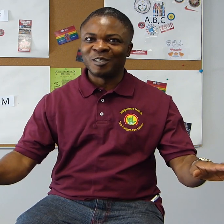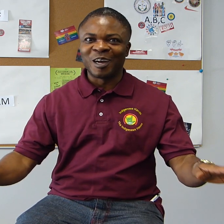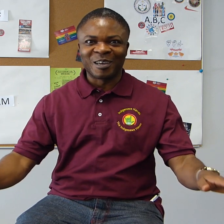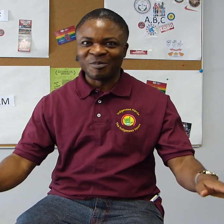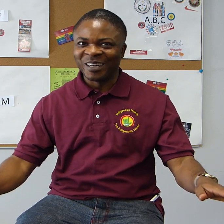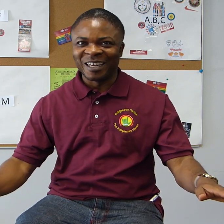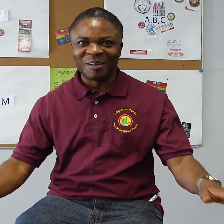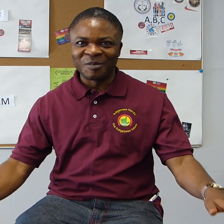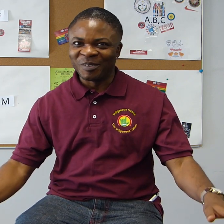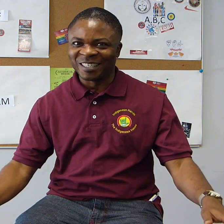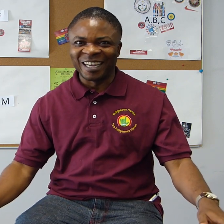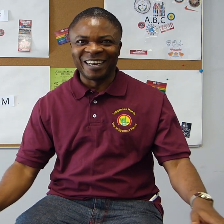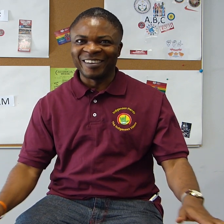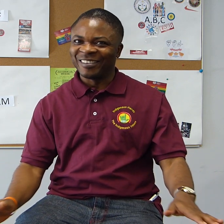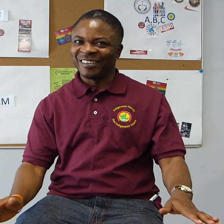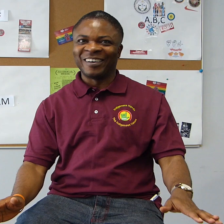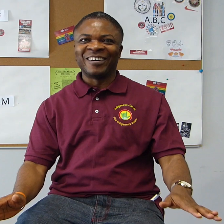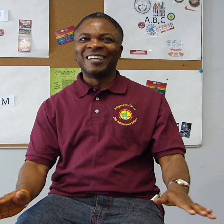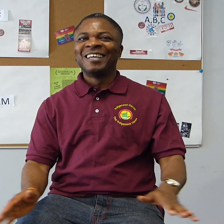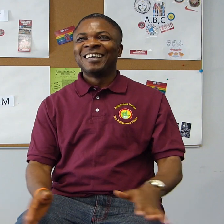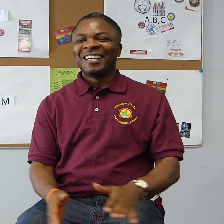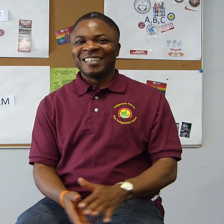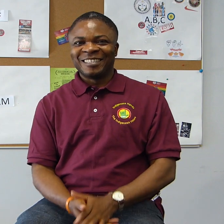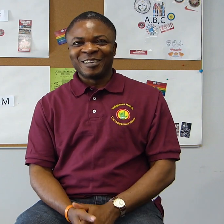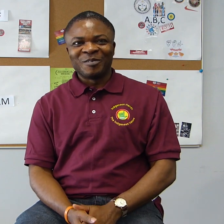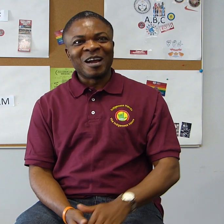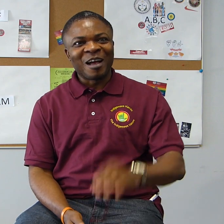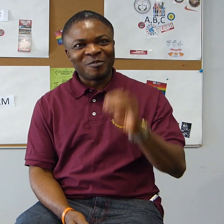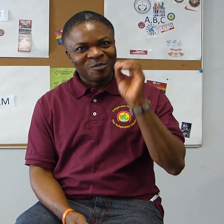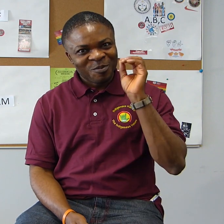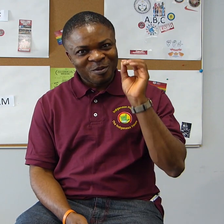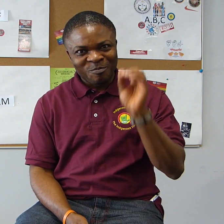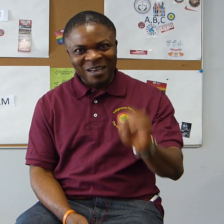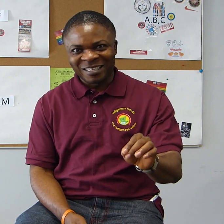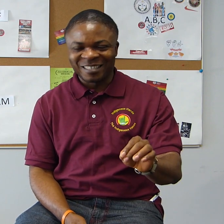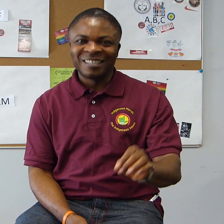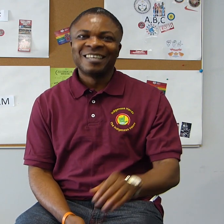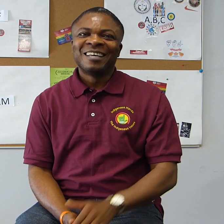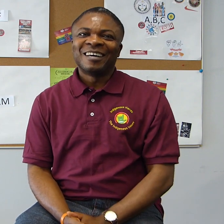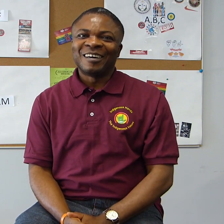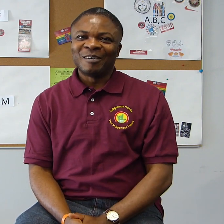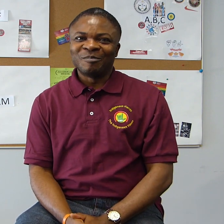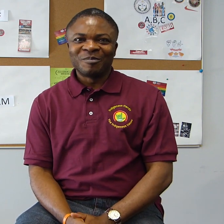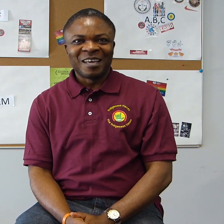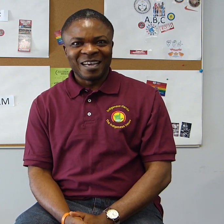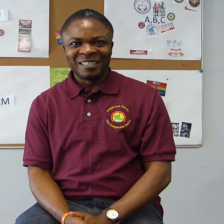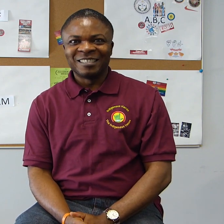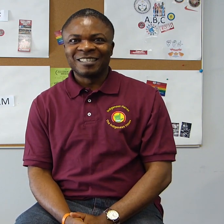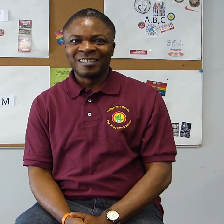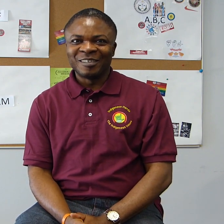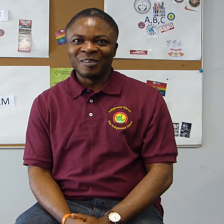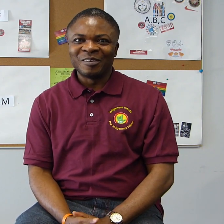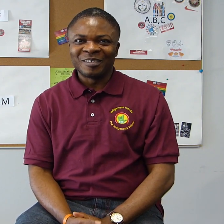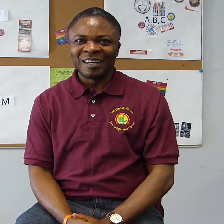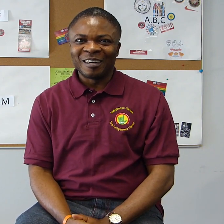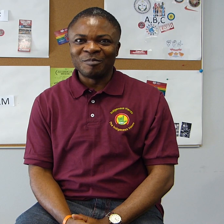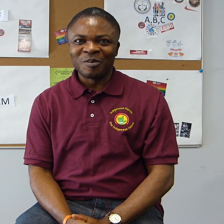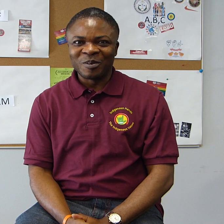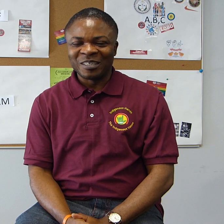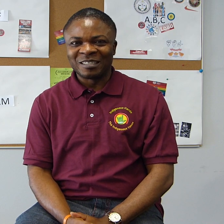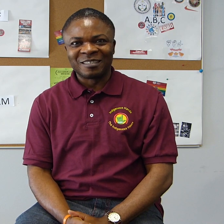talk about Adamorobe Signed Language at all. And so we have the best hand, who is, you